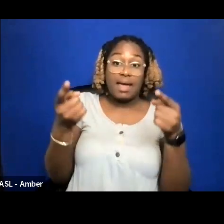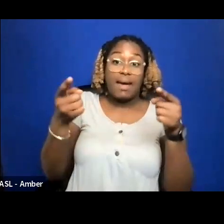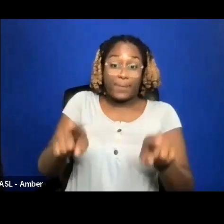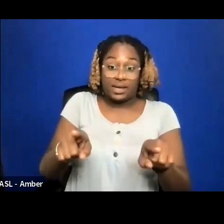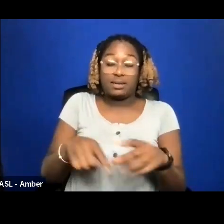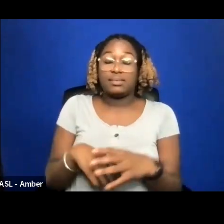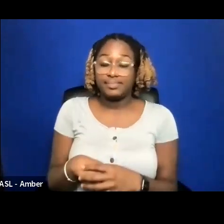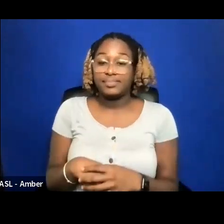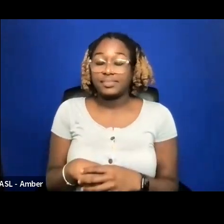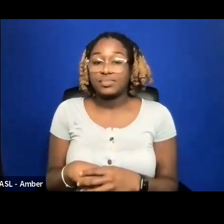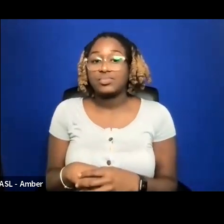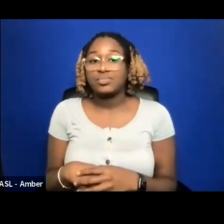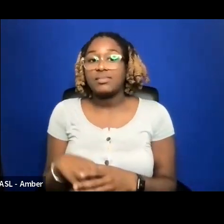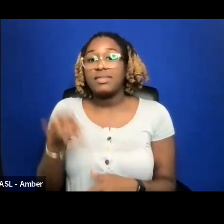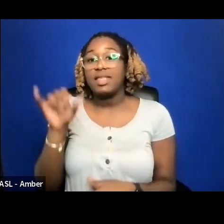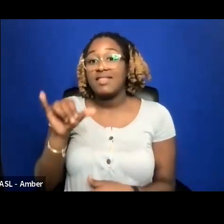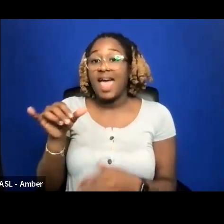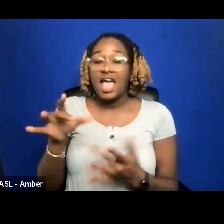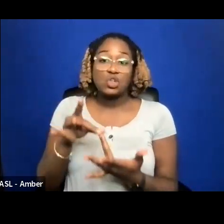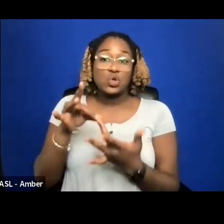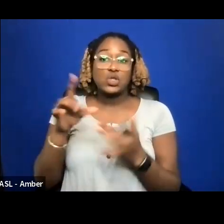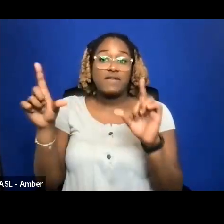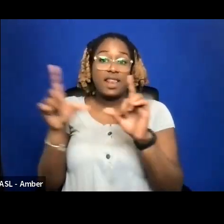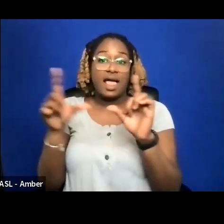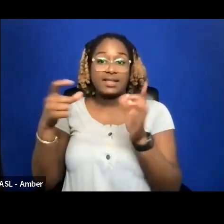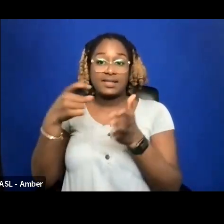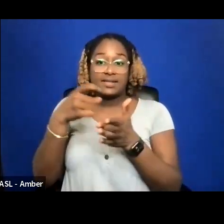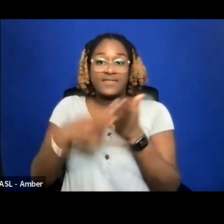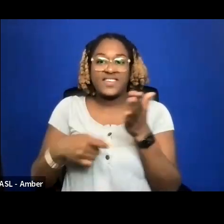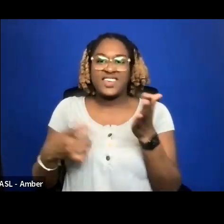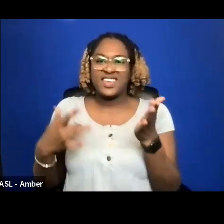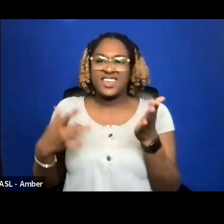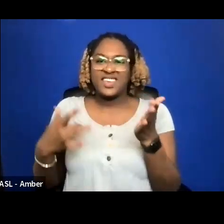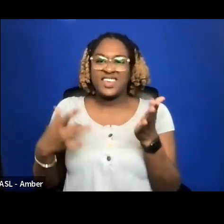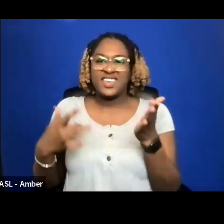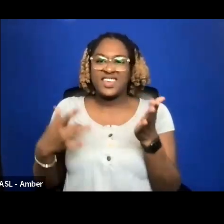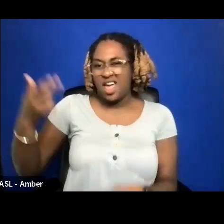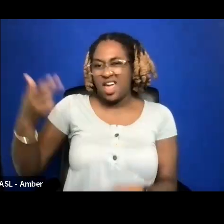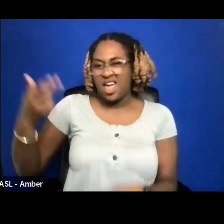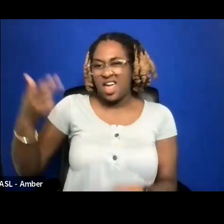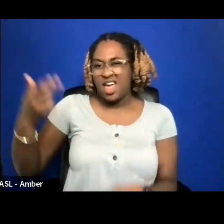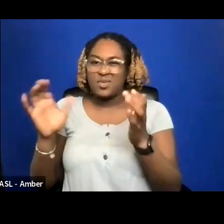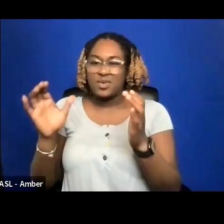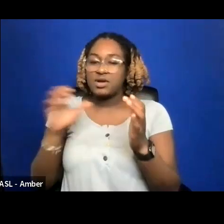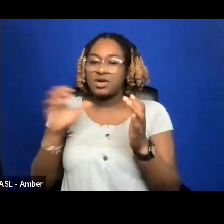EXCLUSIVE LICENSE FREEZE OFTEN HIGHER THAN NONEXCLUSIVE BECAUSE THEY ARE PAYING TO BE THE SOLE